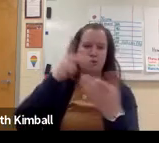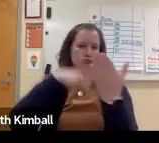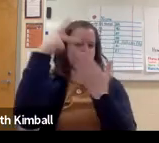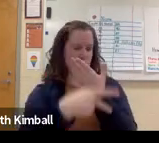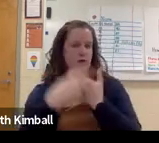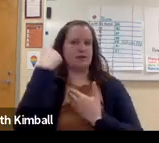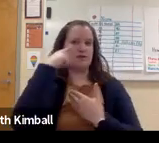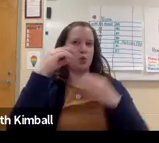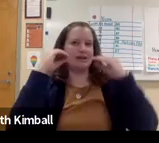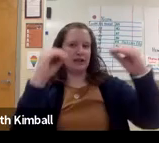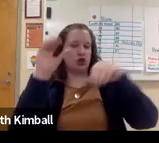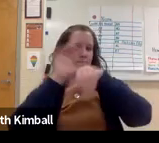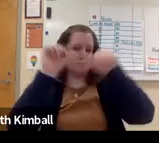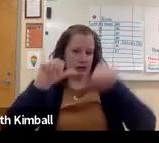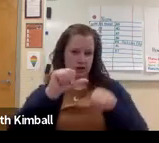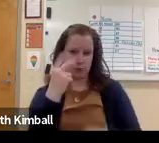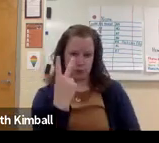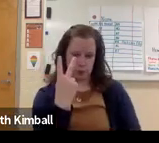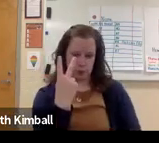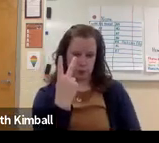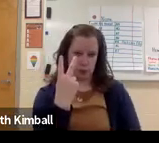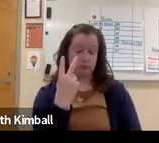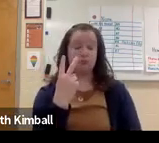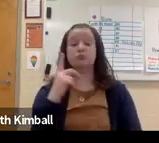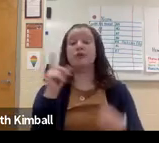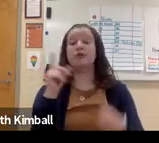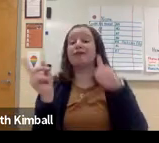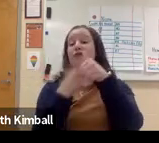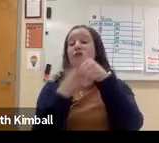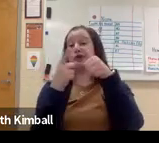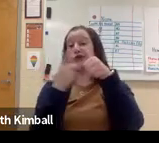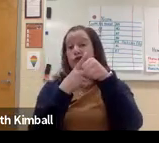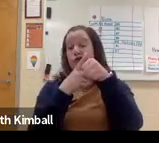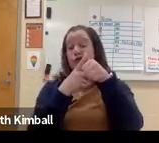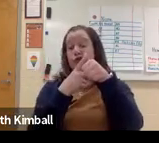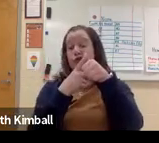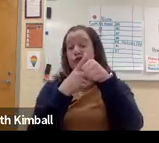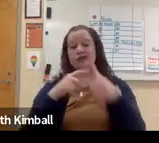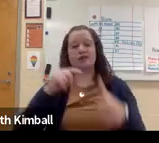I like to use to specific programs for teaching computer science in particular.